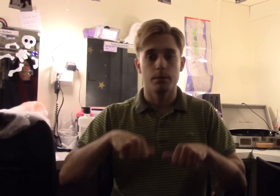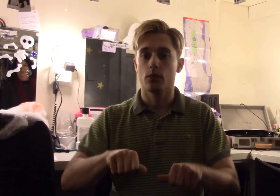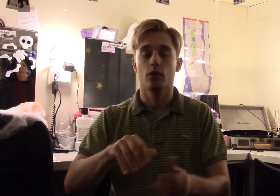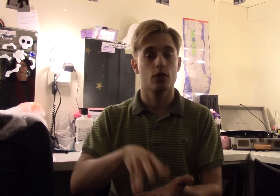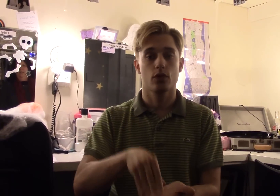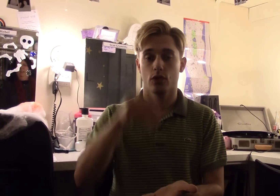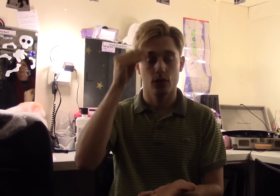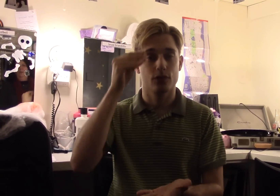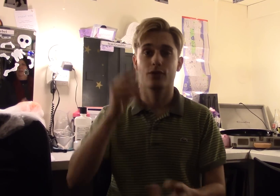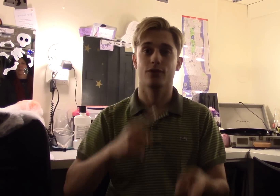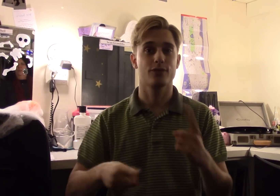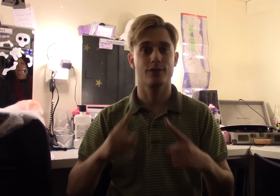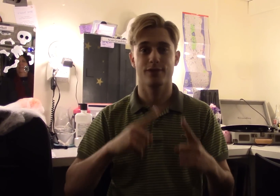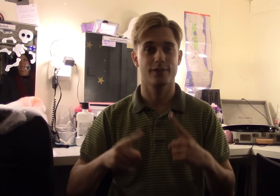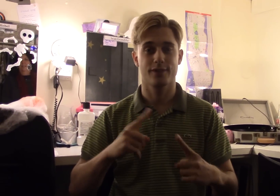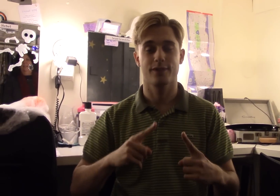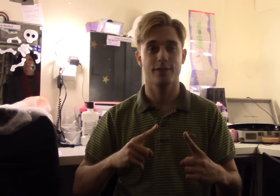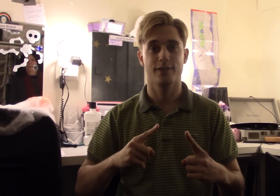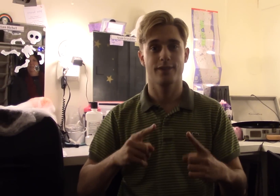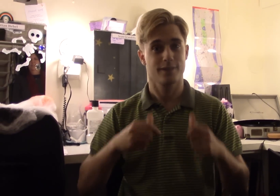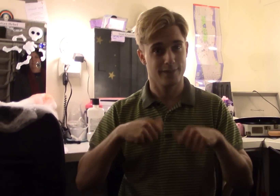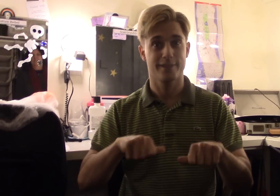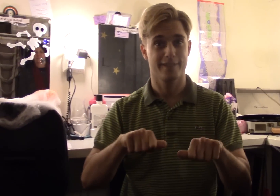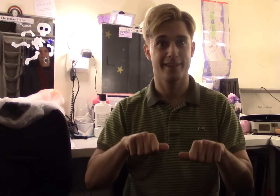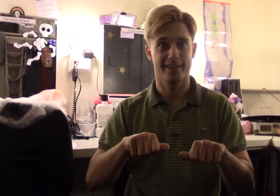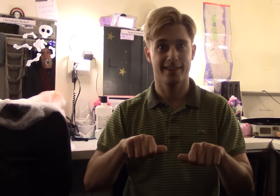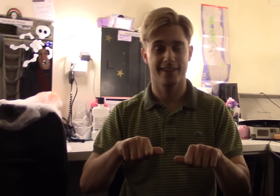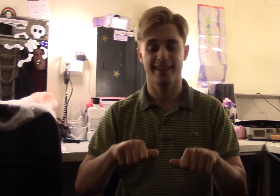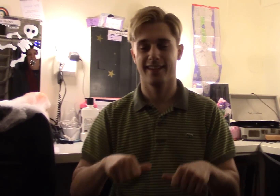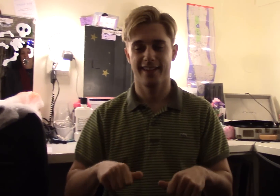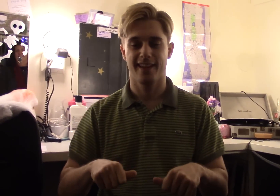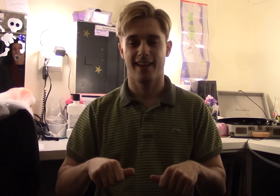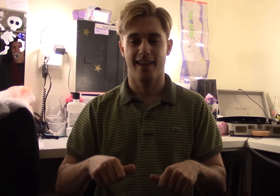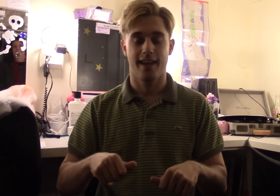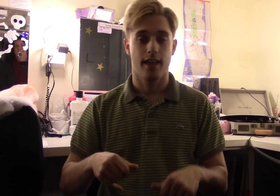if you're hearing and you want to learn sign language try it